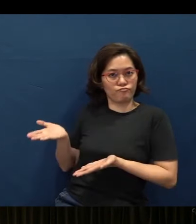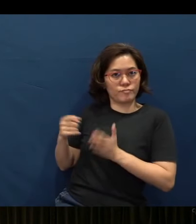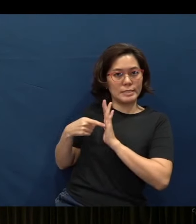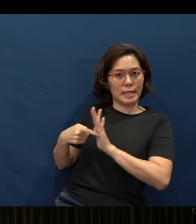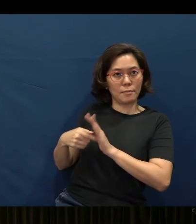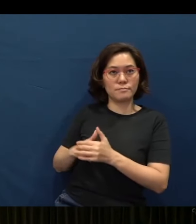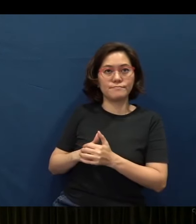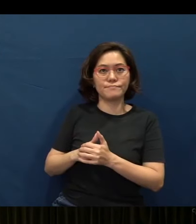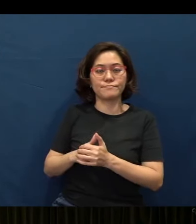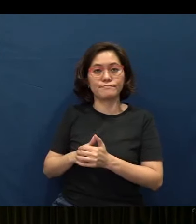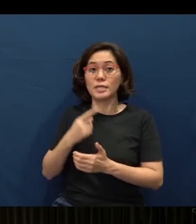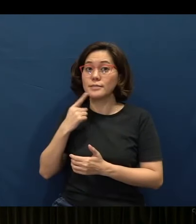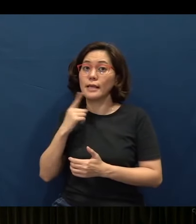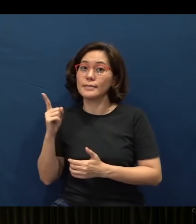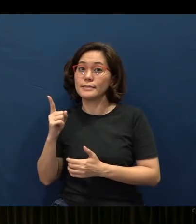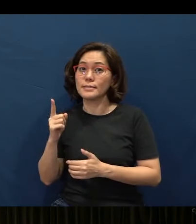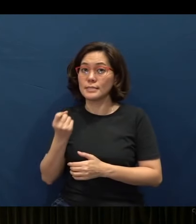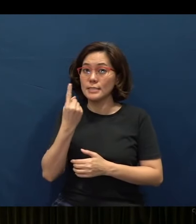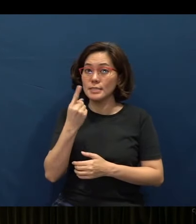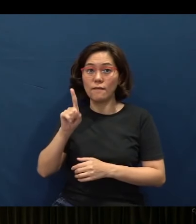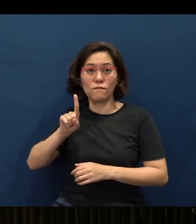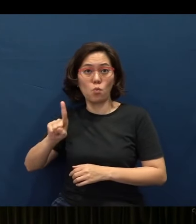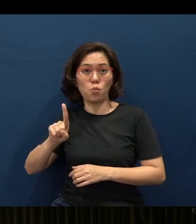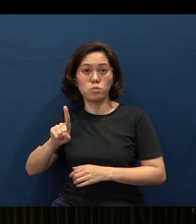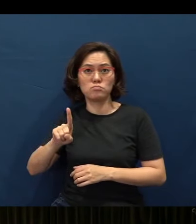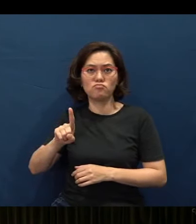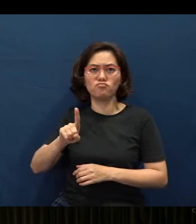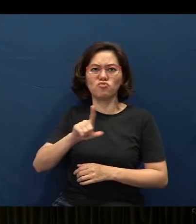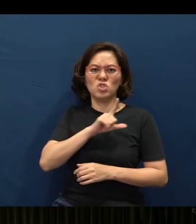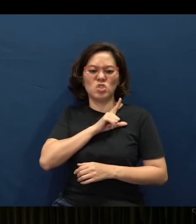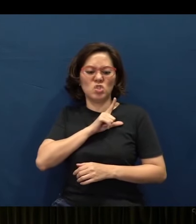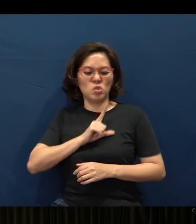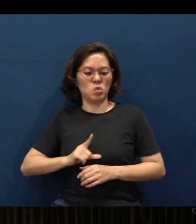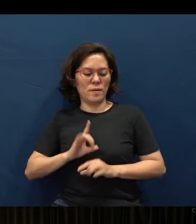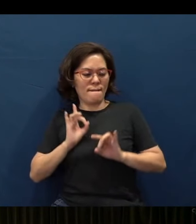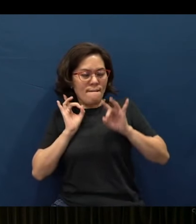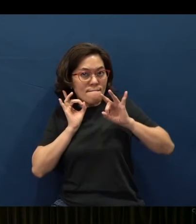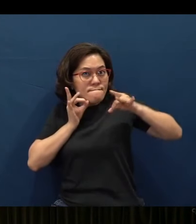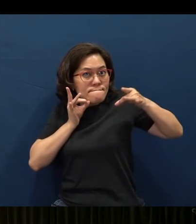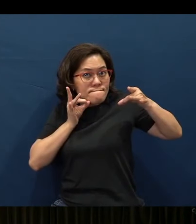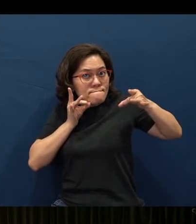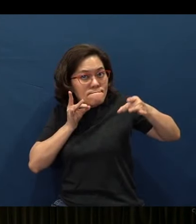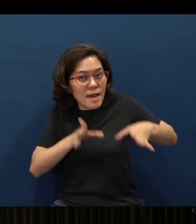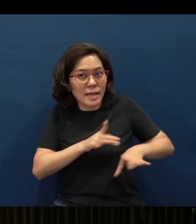For example, it says in Proverbs 11:1 - “The Lord detests dishonest scales,